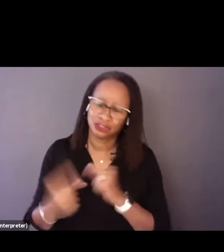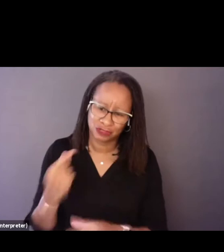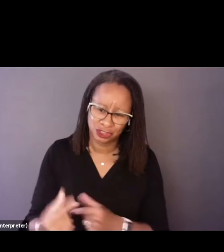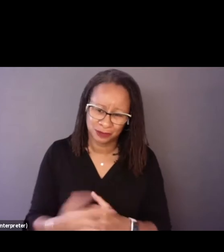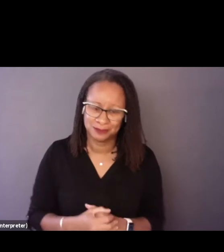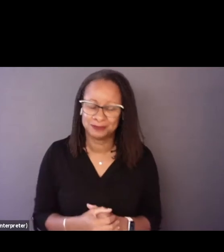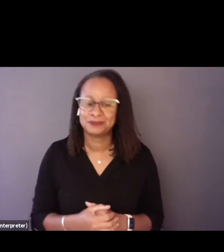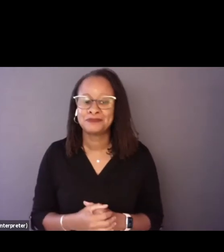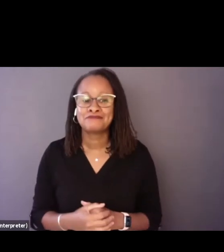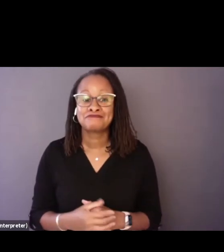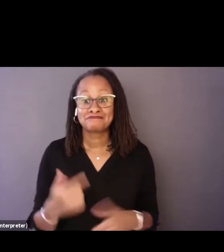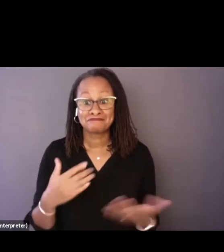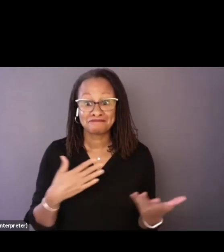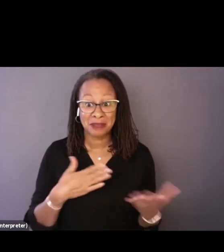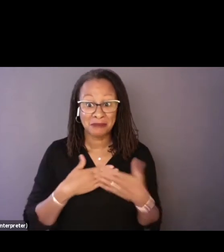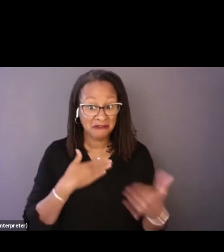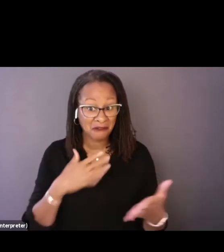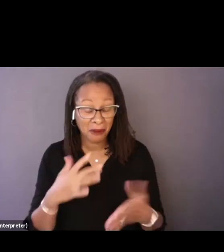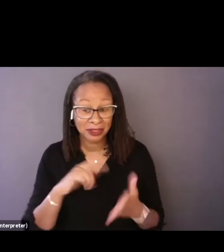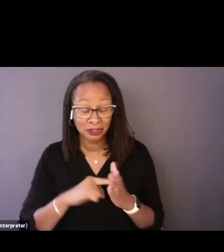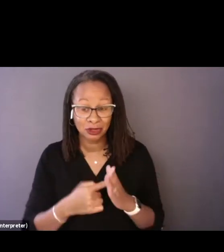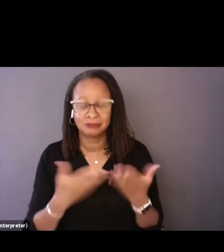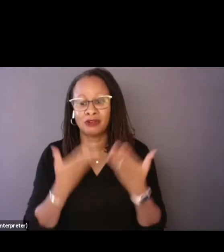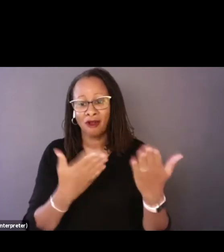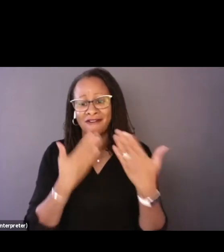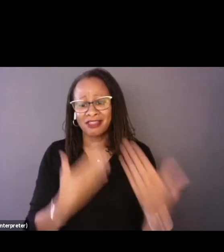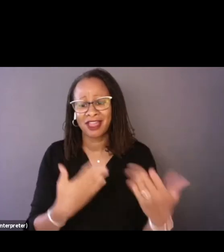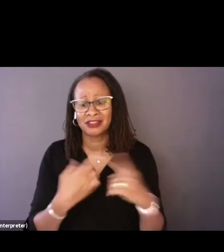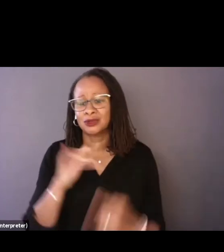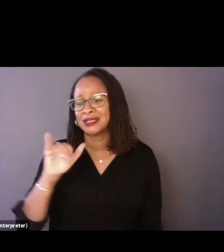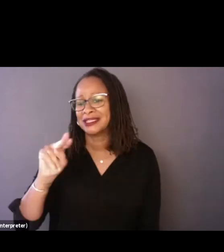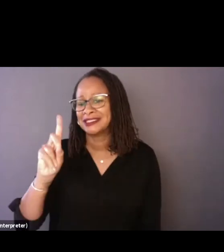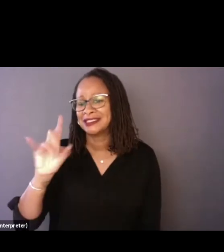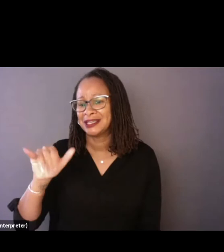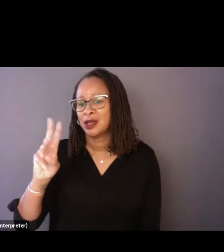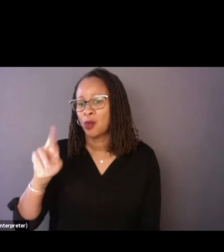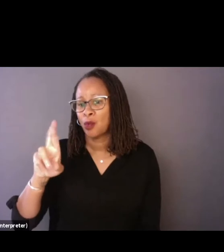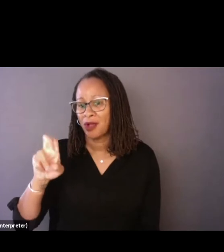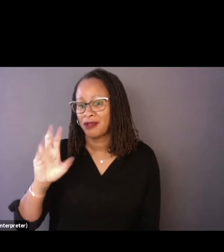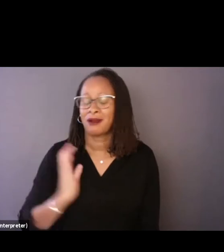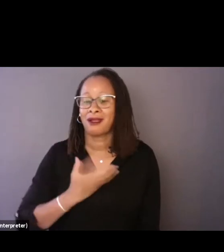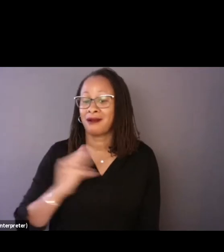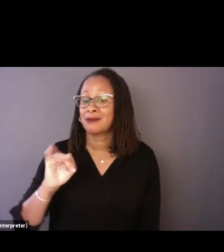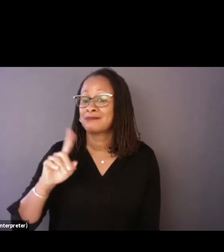I would like to, before we begin, offer a thanks to IndieWire, our media sponsor for bringing us